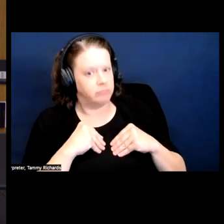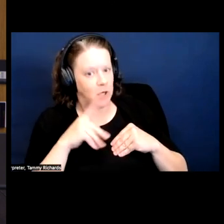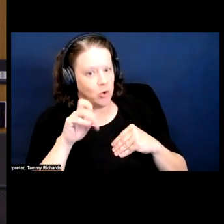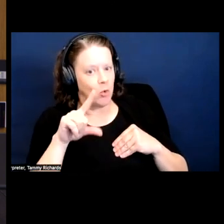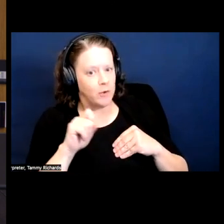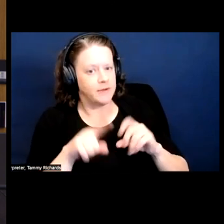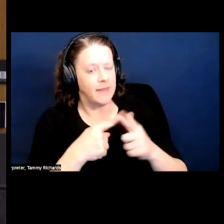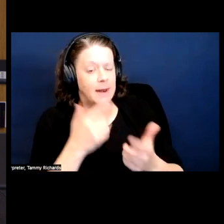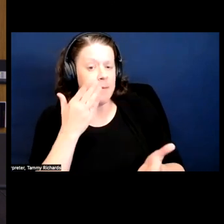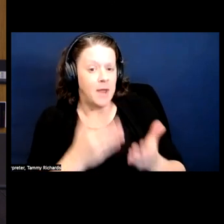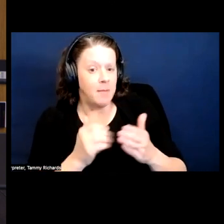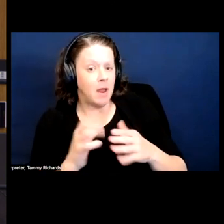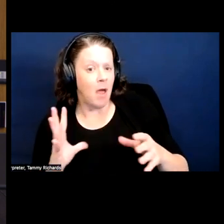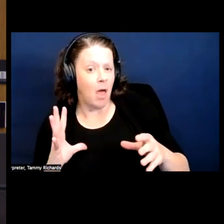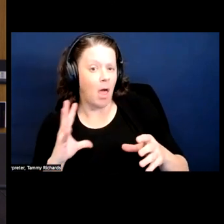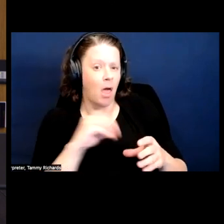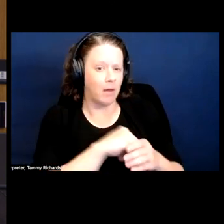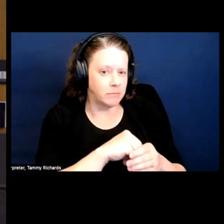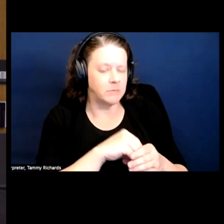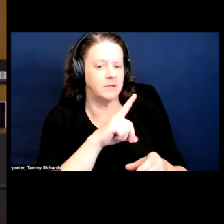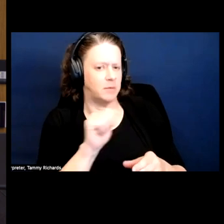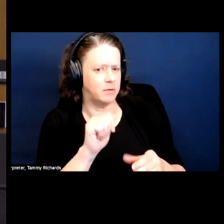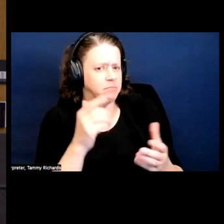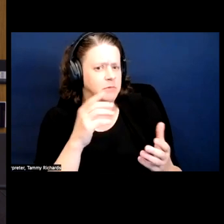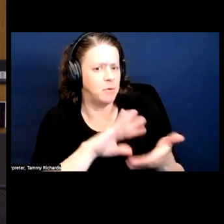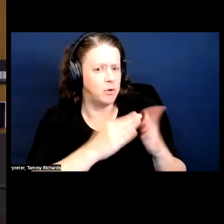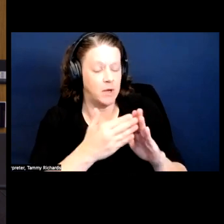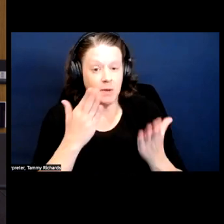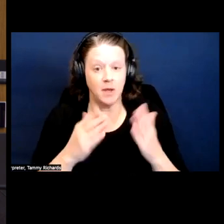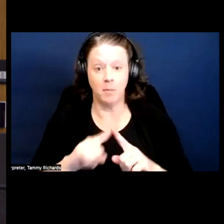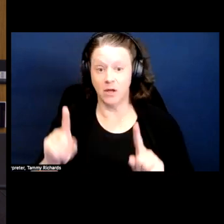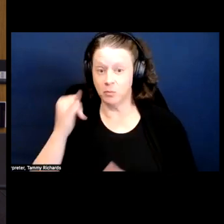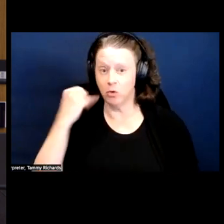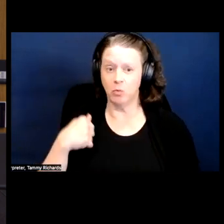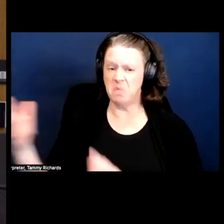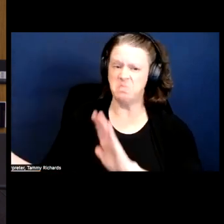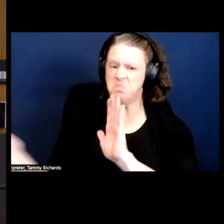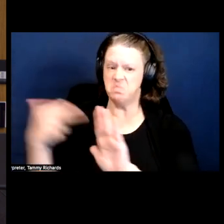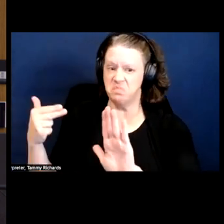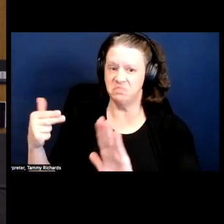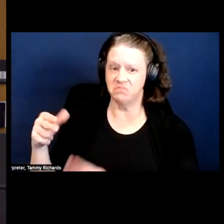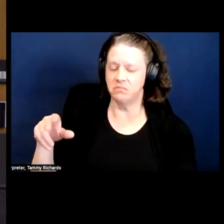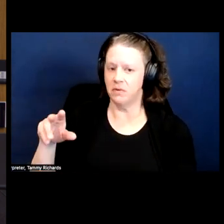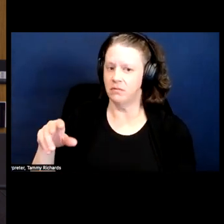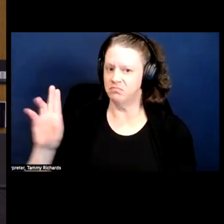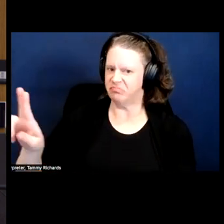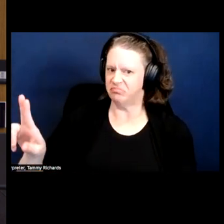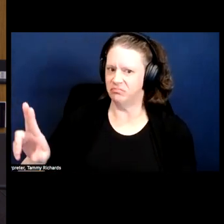will come into identity community, right. But we force people out when we force the labels and the words before the understanding